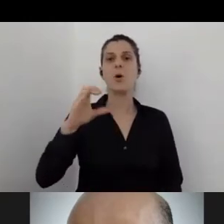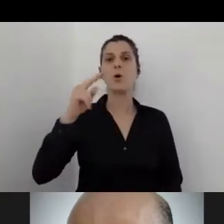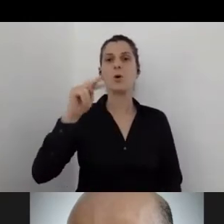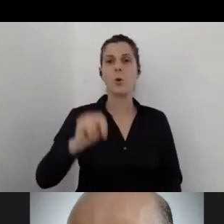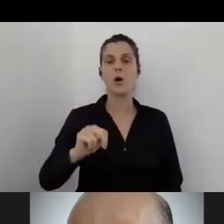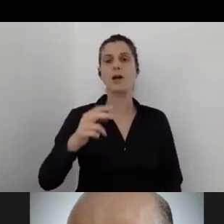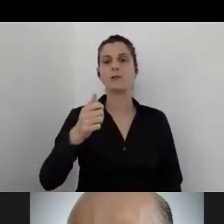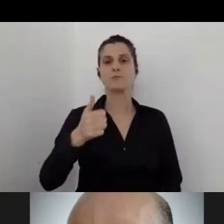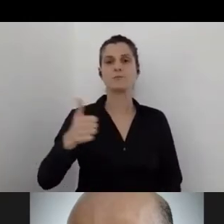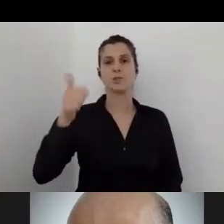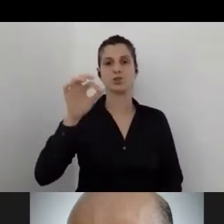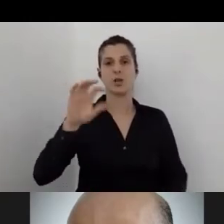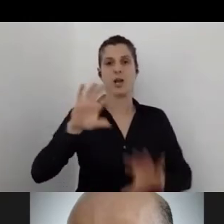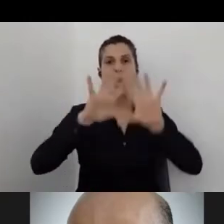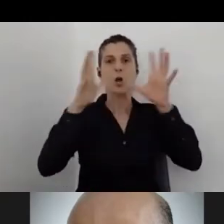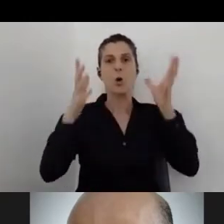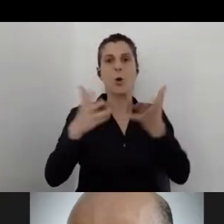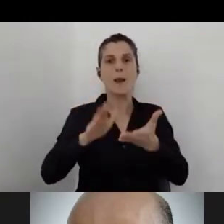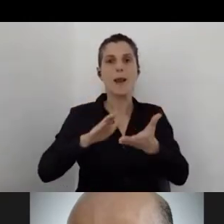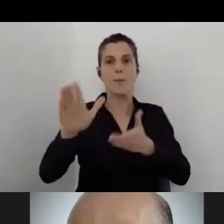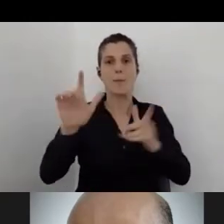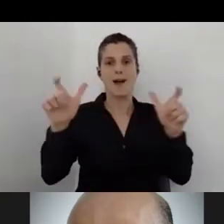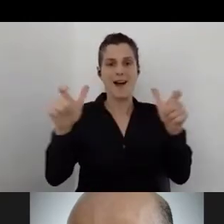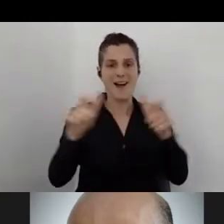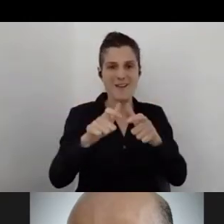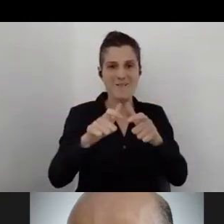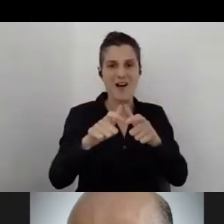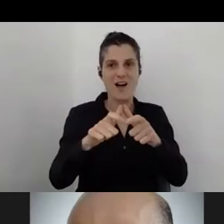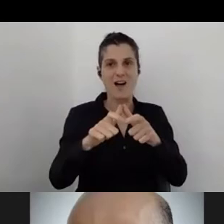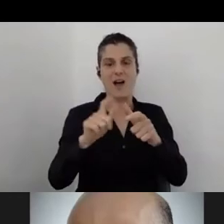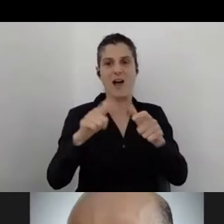I'll just share here my screen.